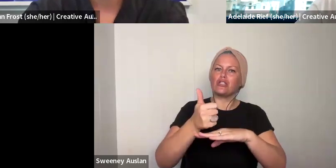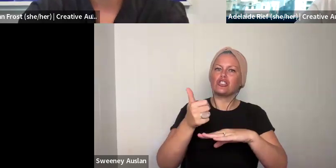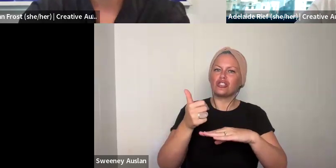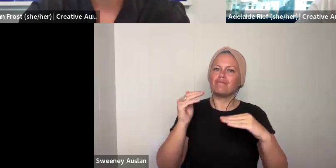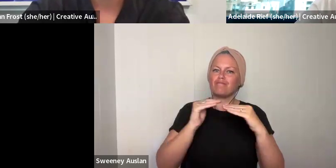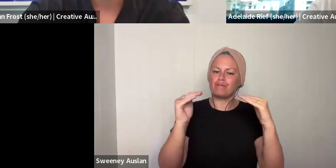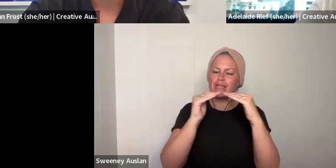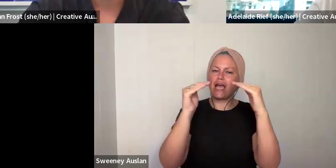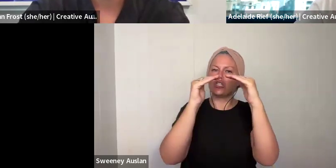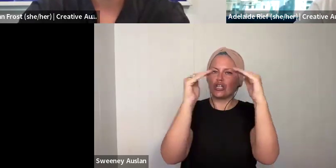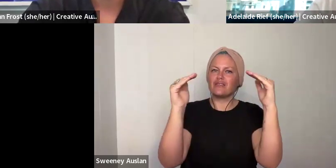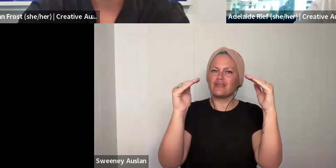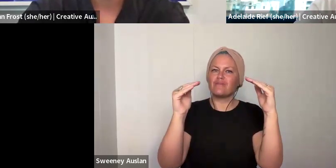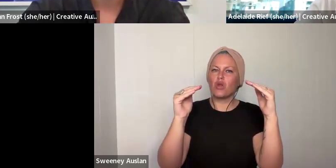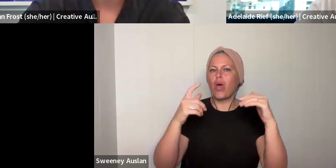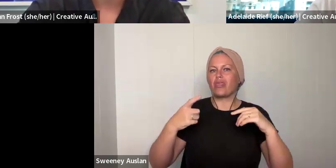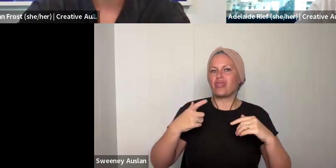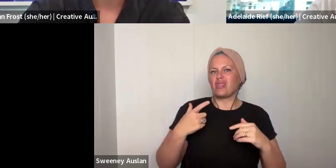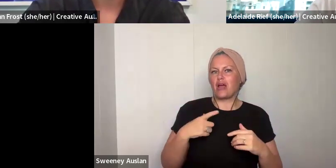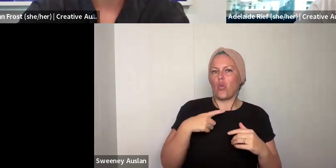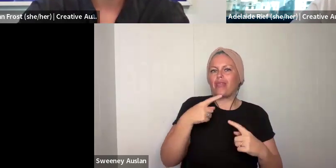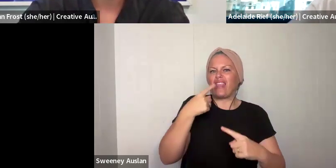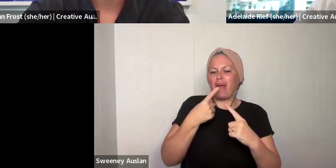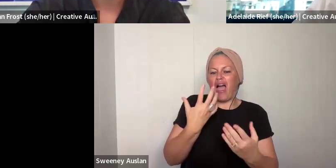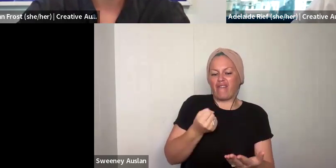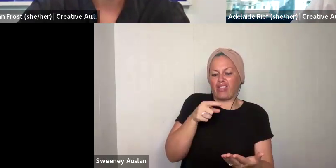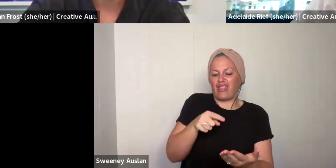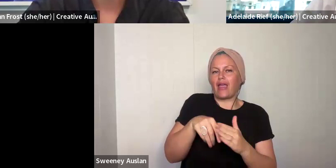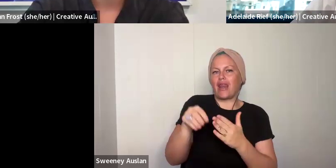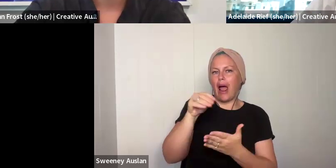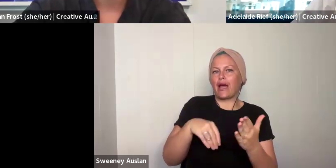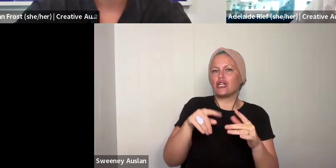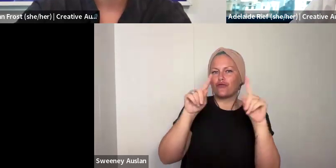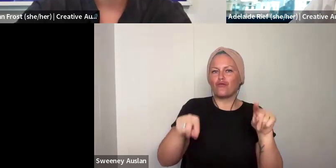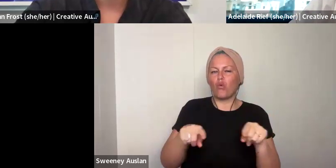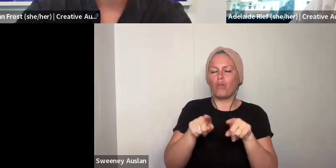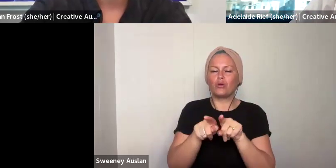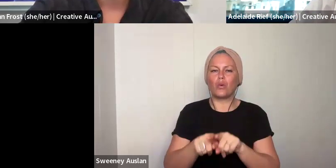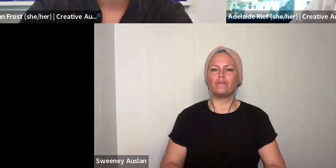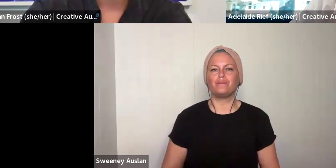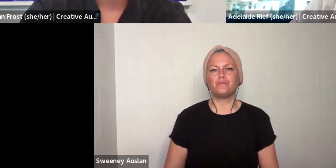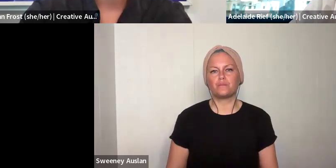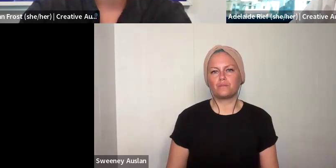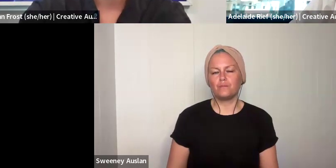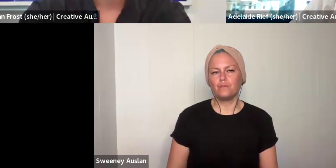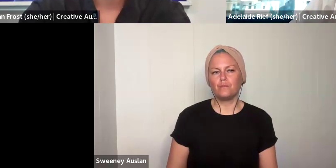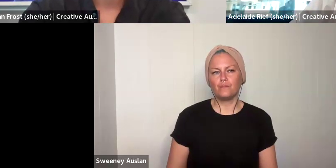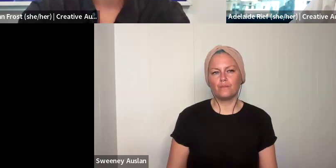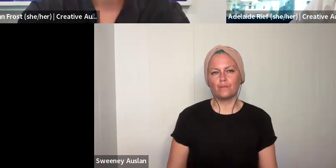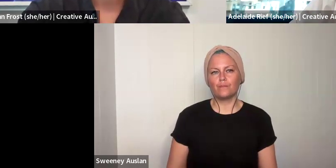mix of people from early career, midcareer and established stages. That is what that information is for in the application form as